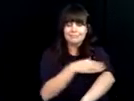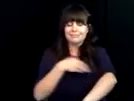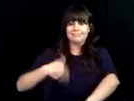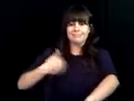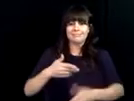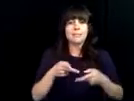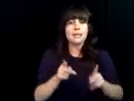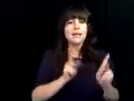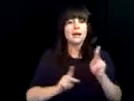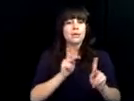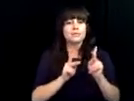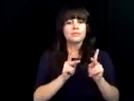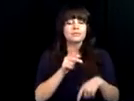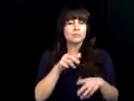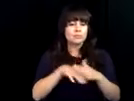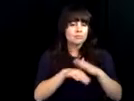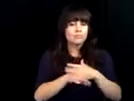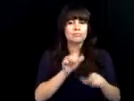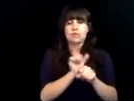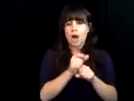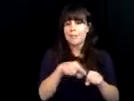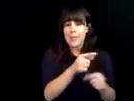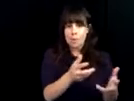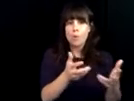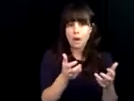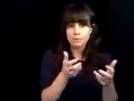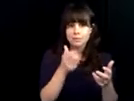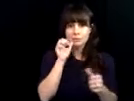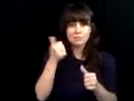than the advancement and changes in technology that have allowed our